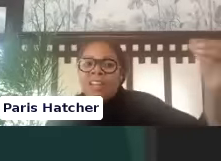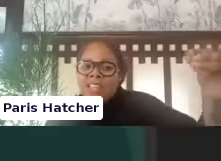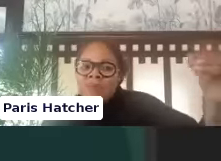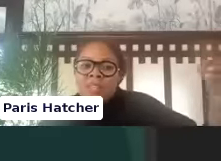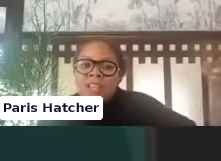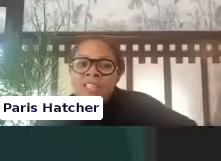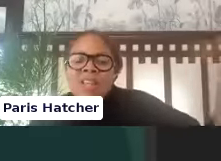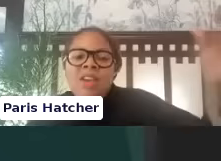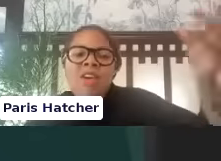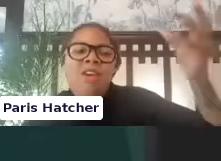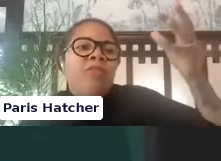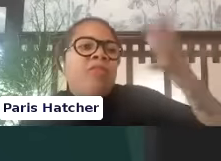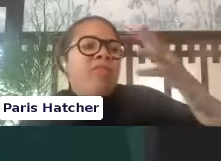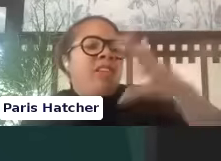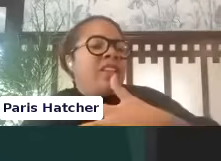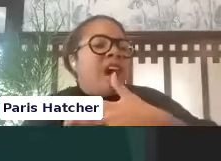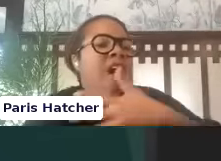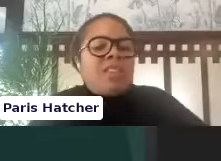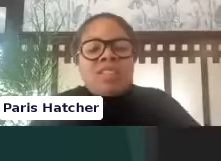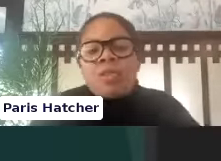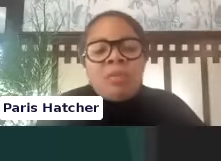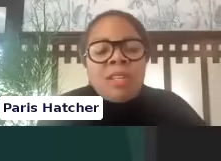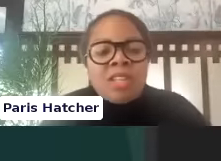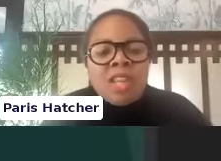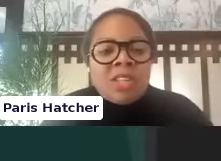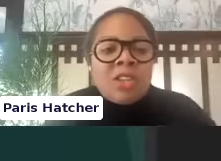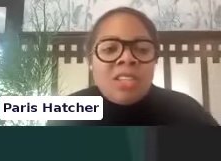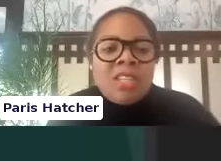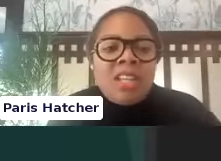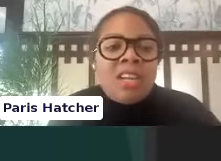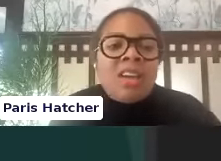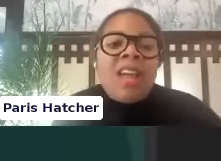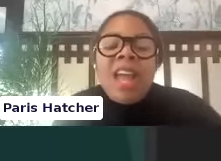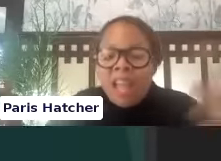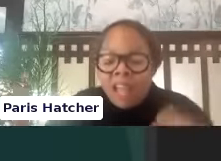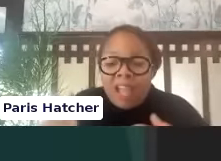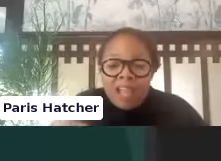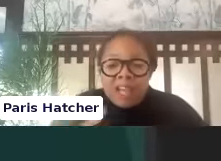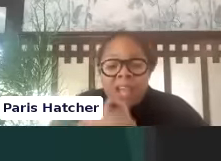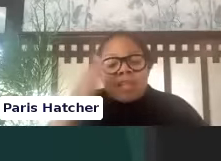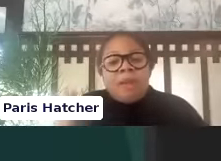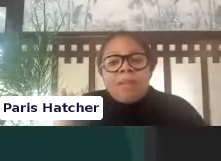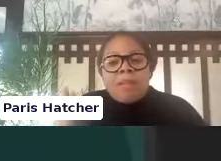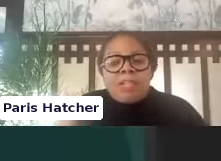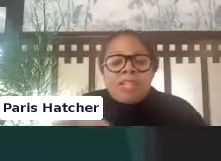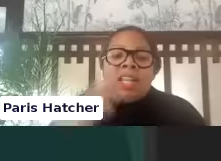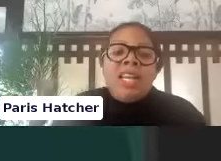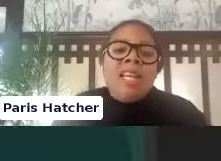connected with us via the social media channels that are listed here and as Mary mentioned it